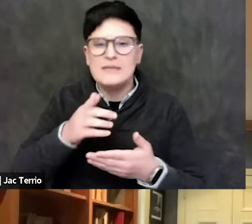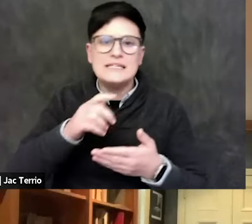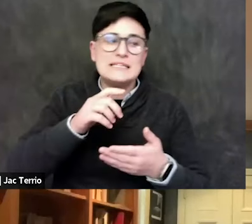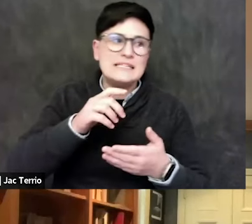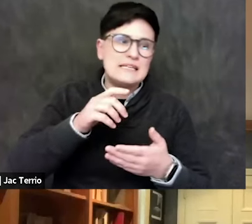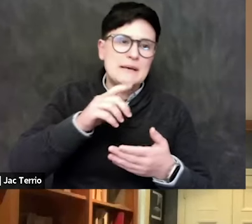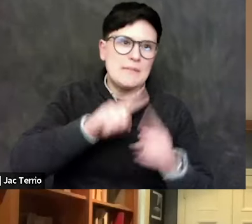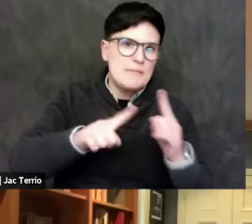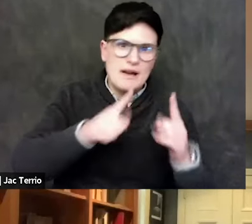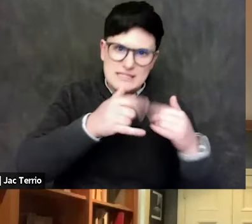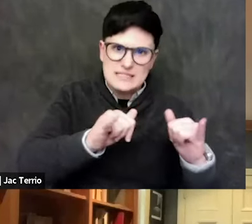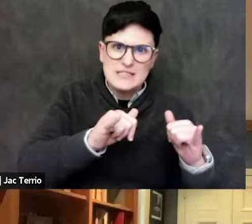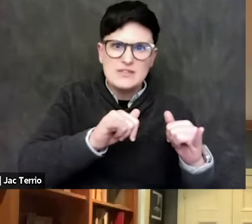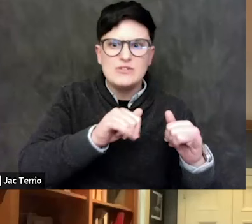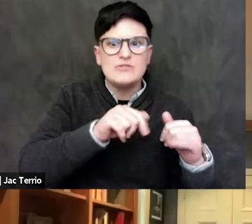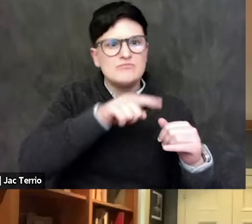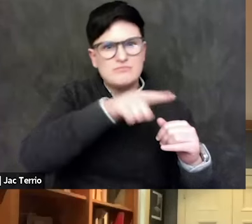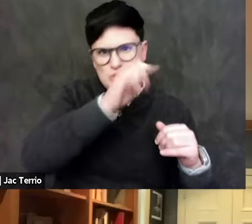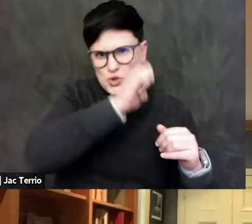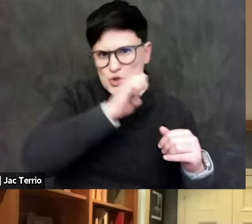but it still was at a level a lot higher than before.